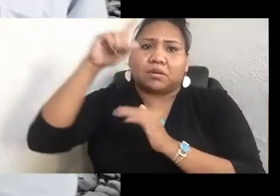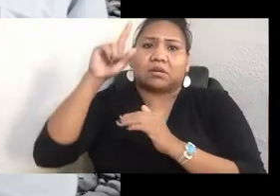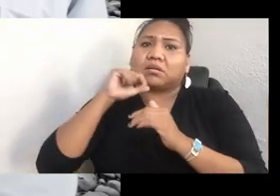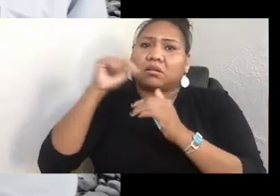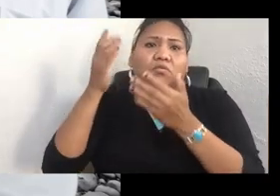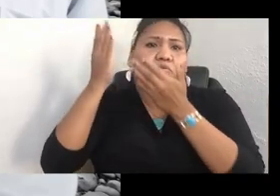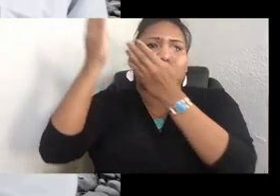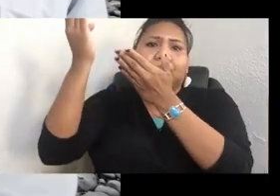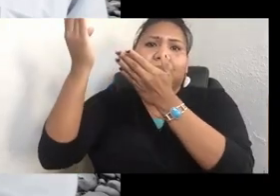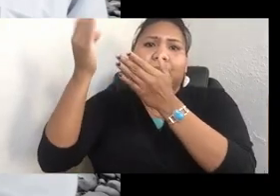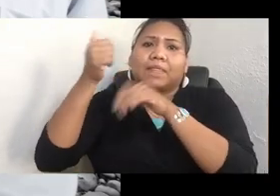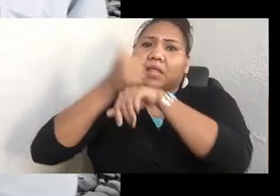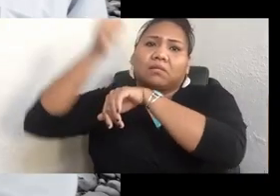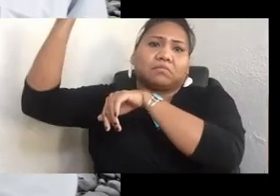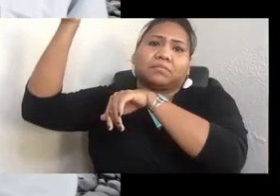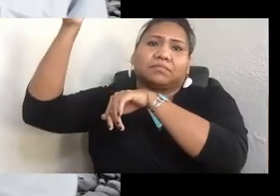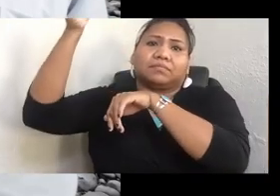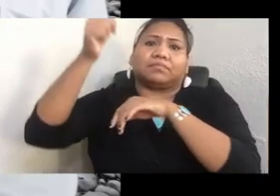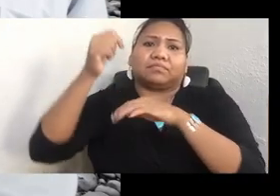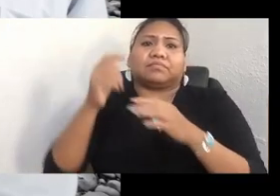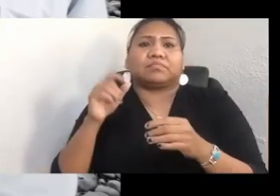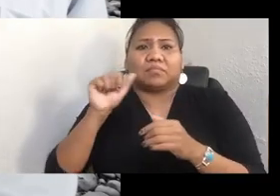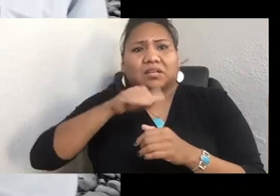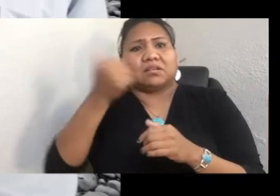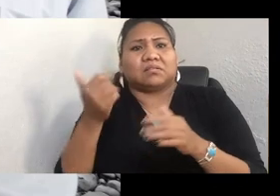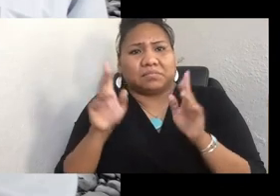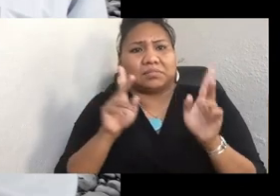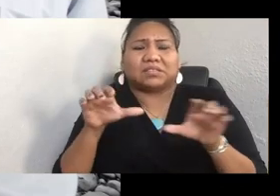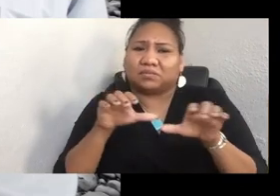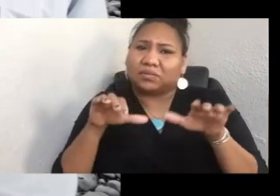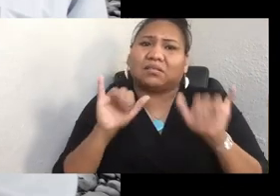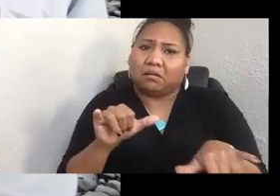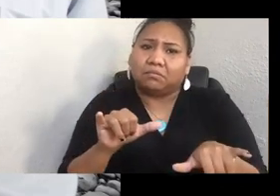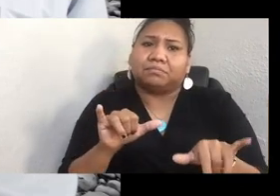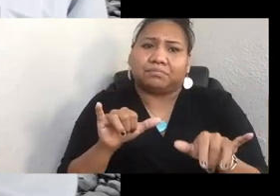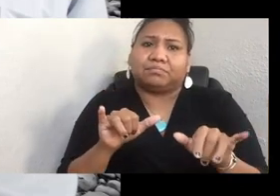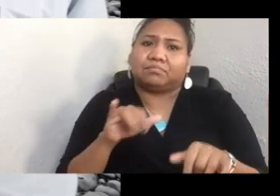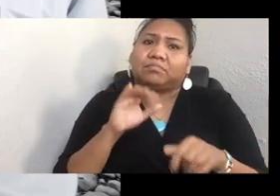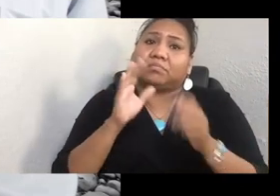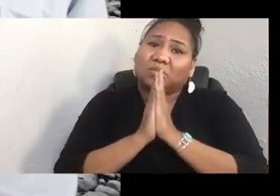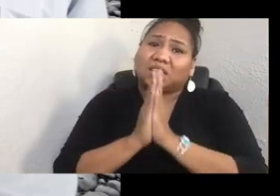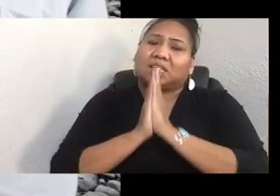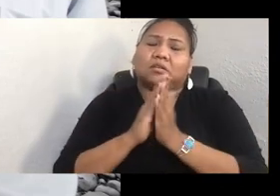And this is how I pray, pray for forgiveness for them for what they have done, pray for a better understanding